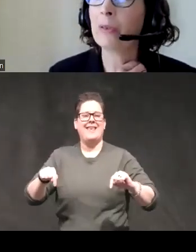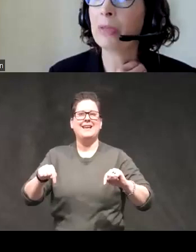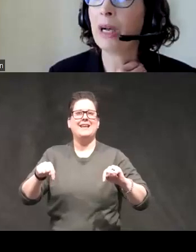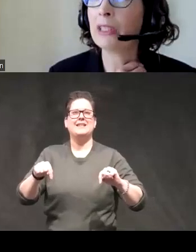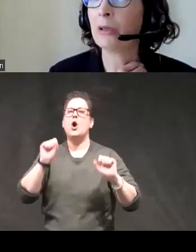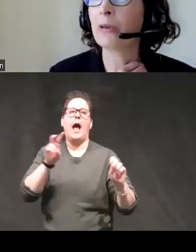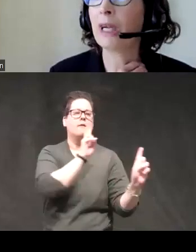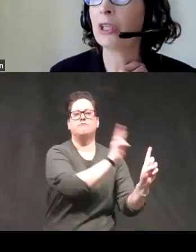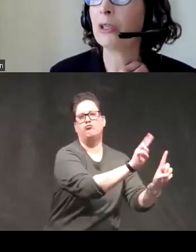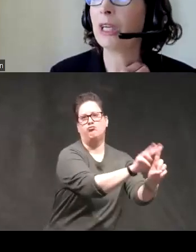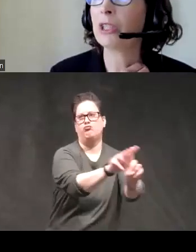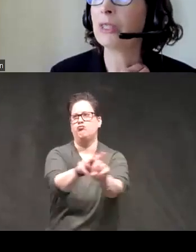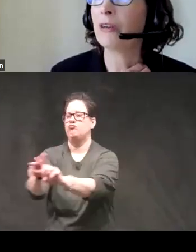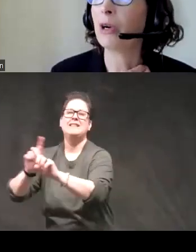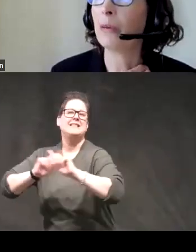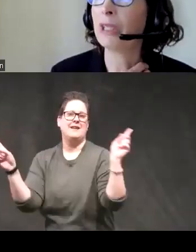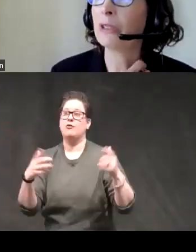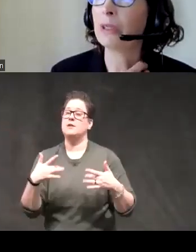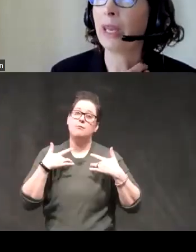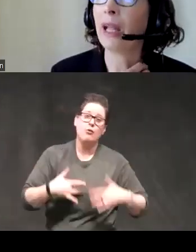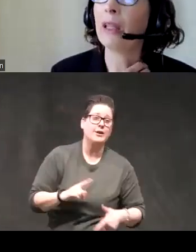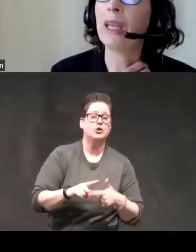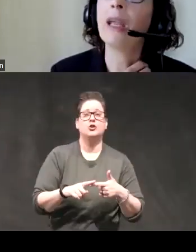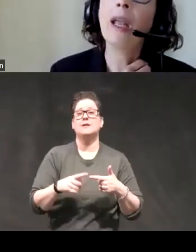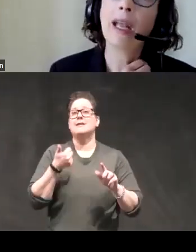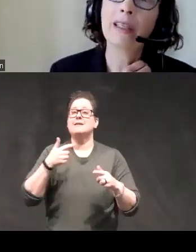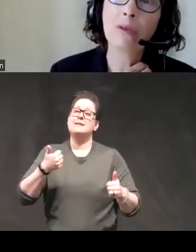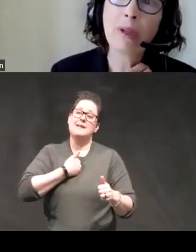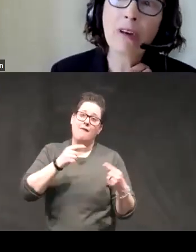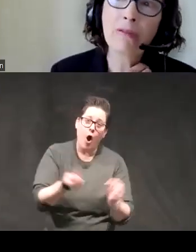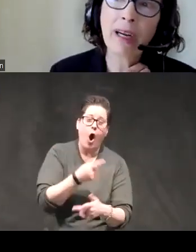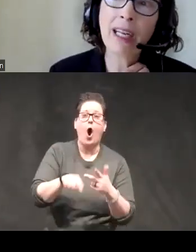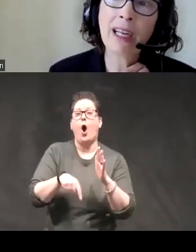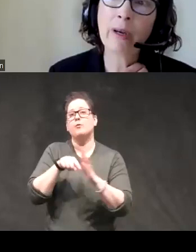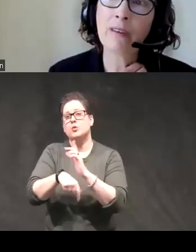this applies to aggression depression self-harm and suicidality and so we've been refining our